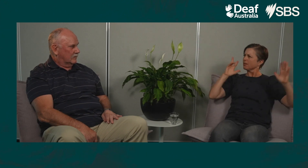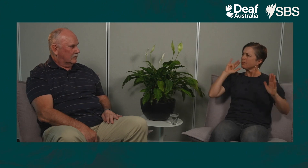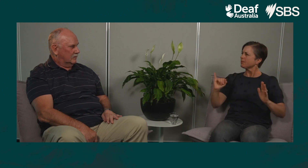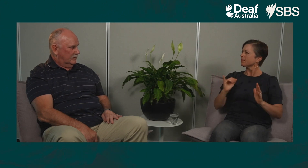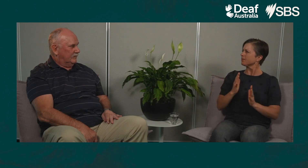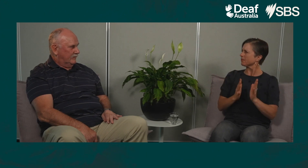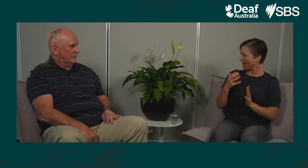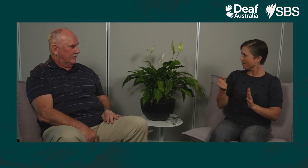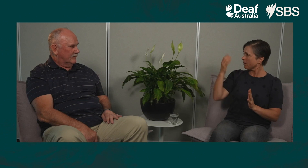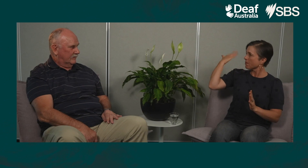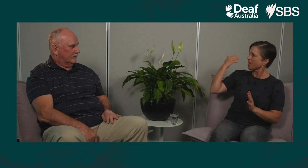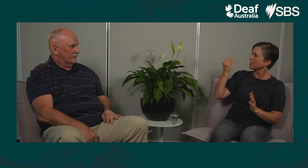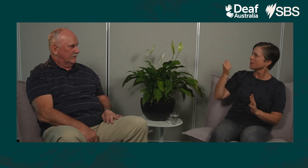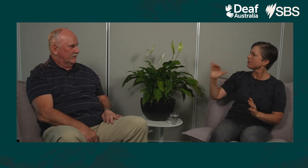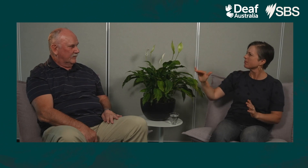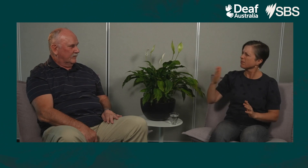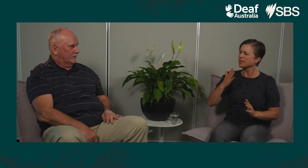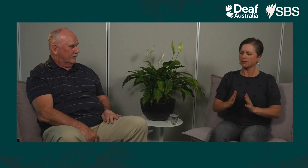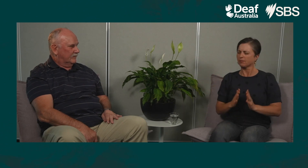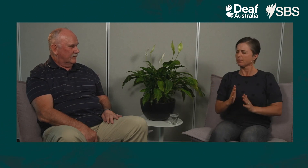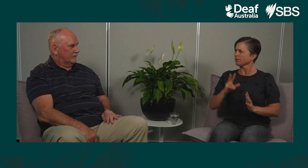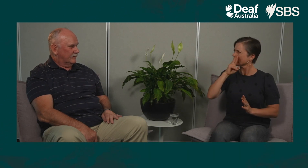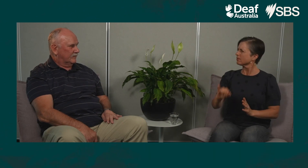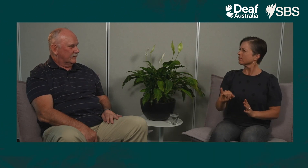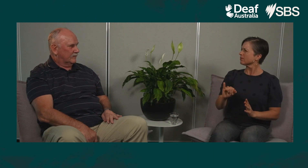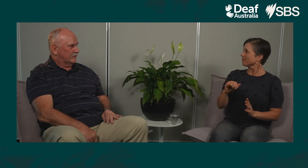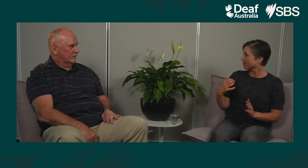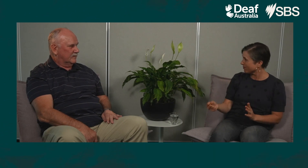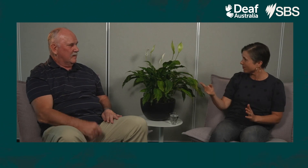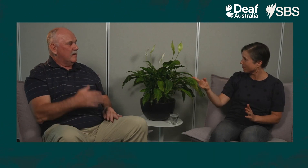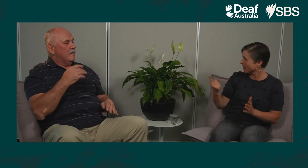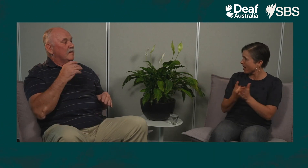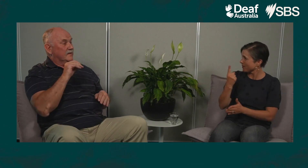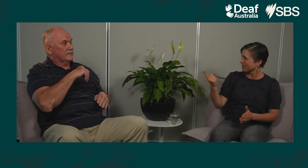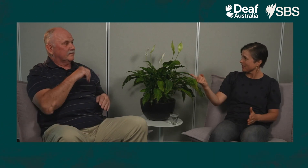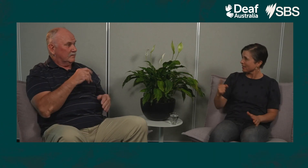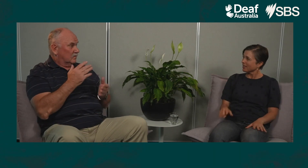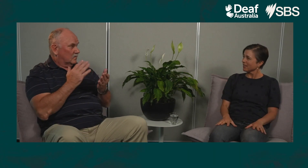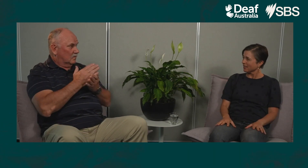People would say that Deaf people should sign small so it's less noticeable. Do you recall that? Yes, that’s true Nat.